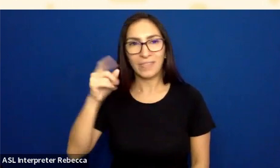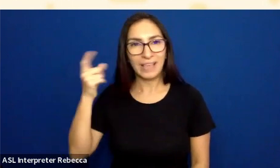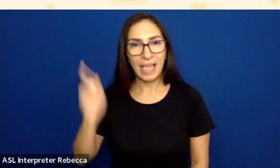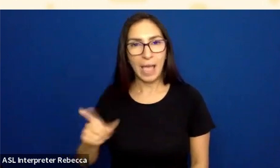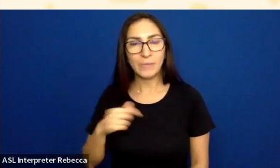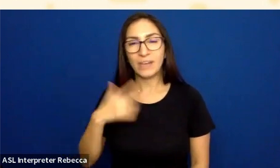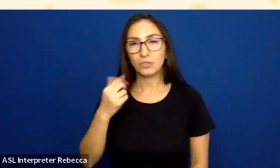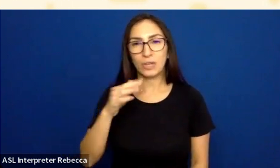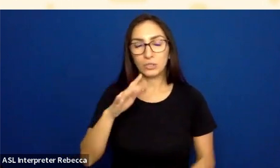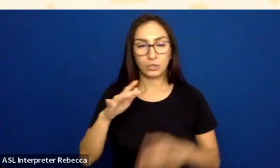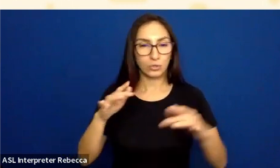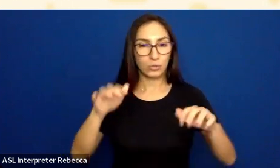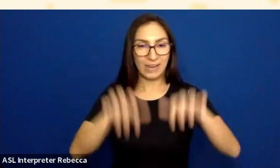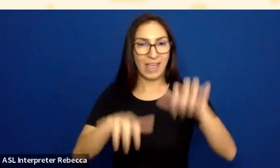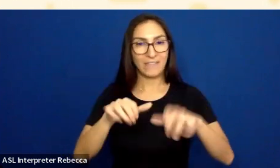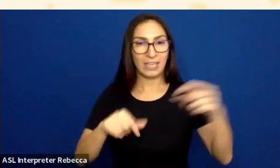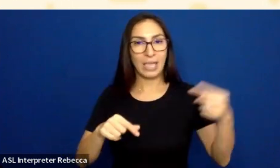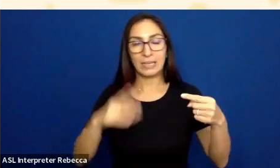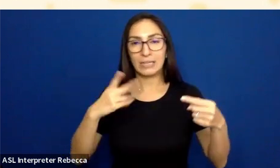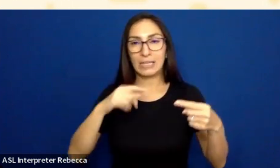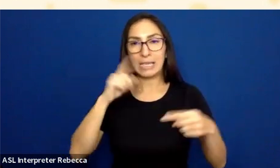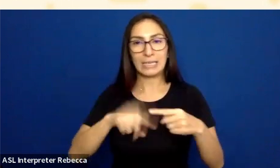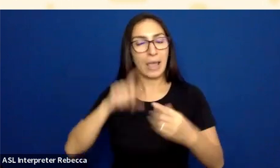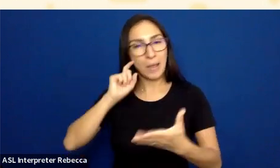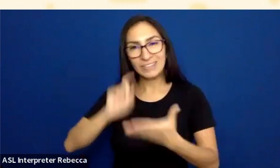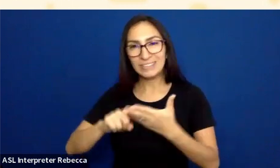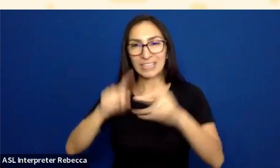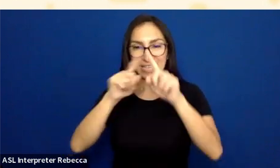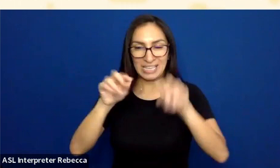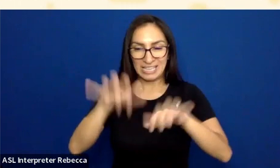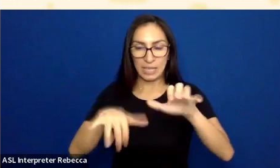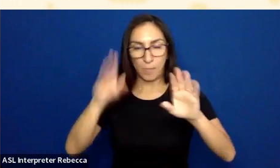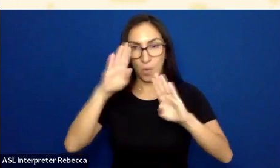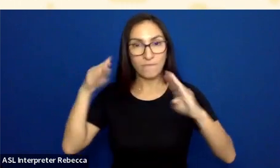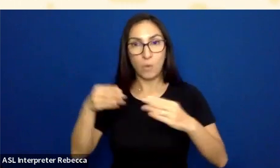to jump past that thing because it can’t get keyboard focus while it's in that disabled state.